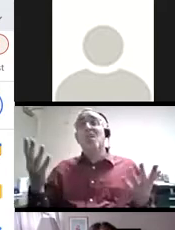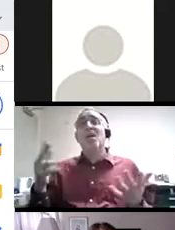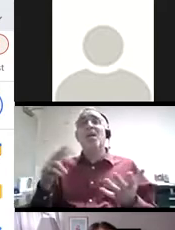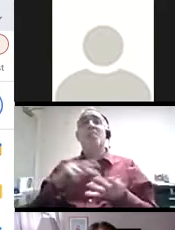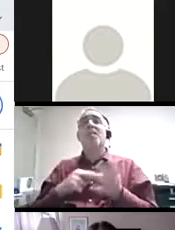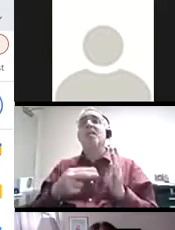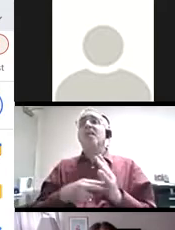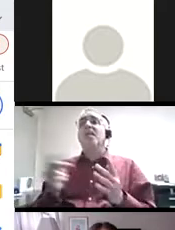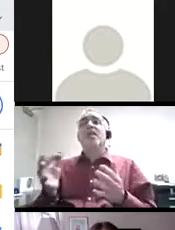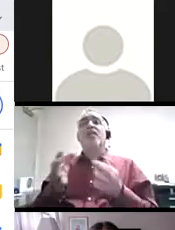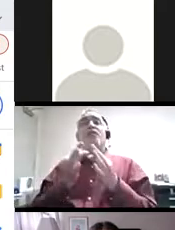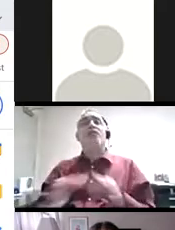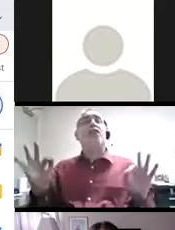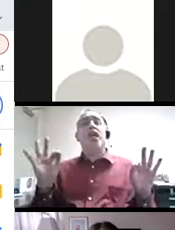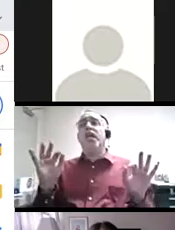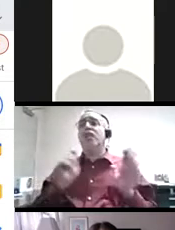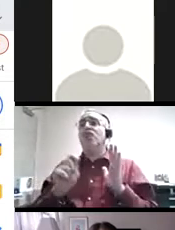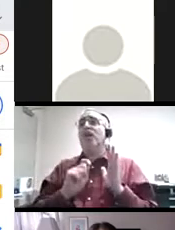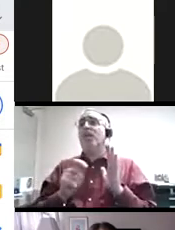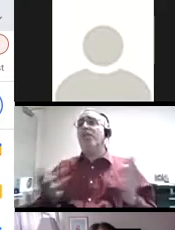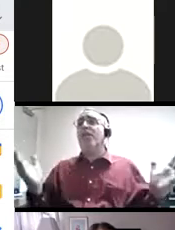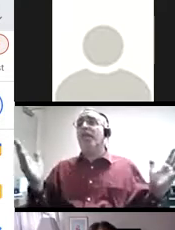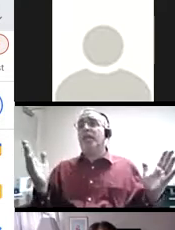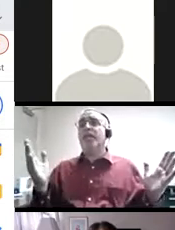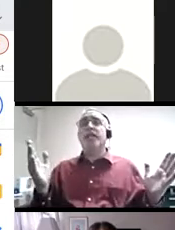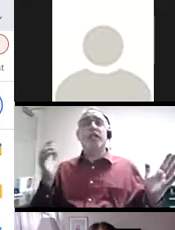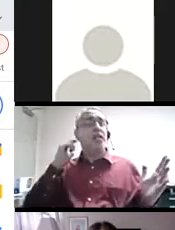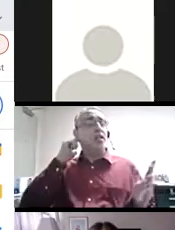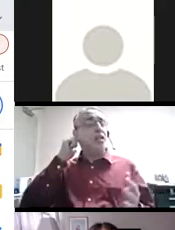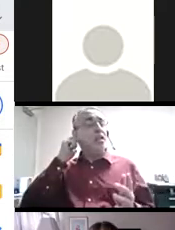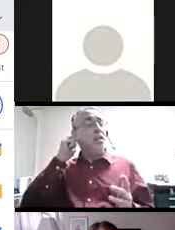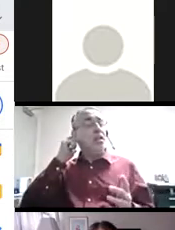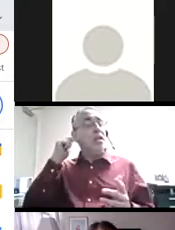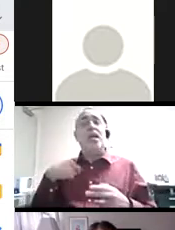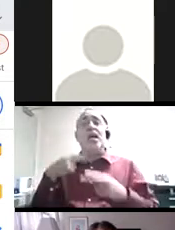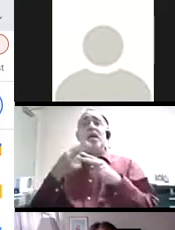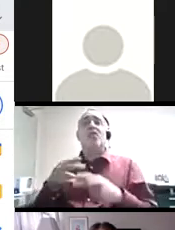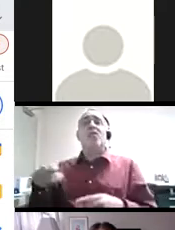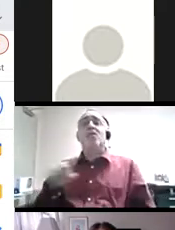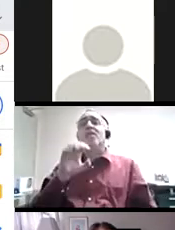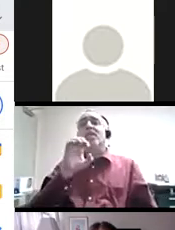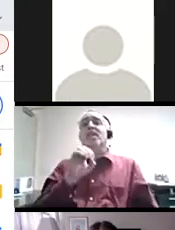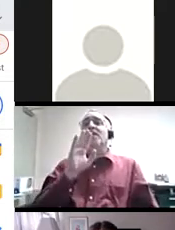are free writing activities that reframe writing as a process as opposed to a product. I also call